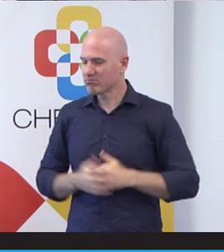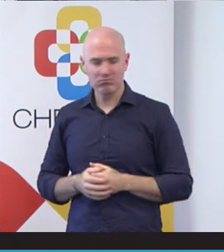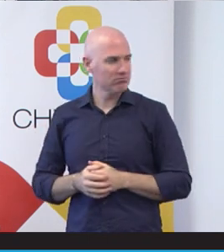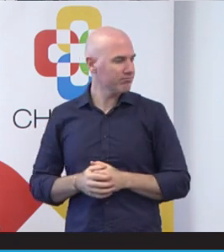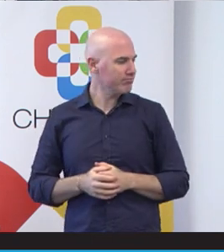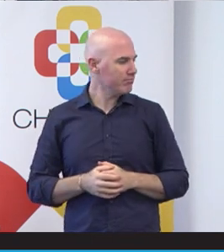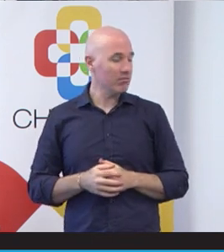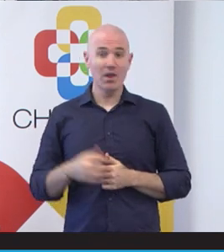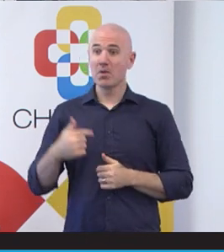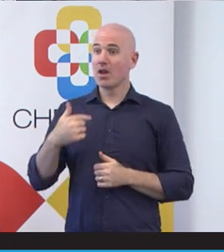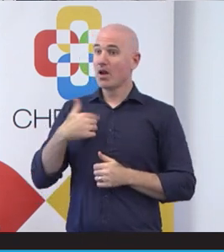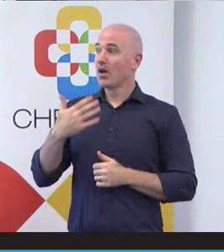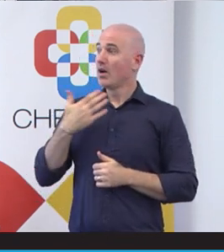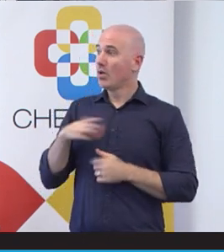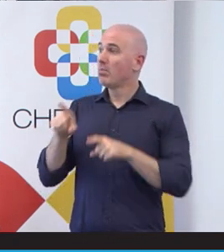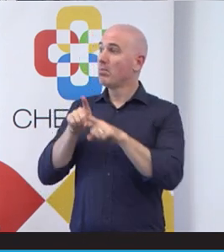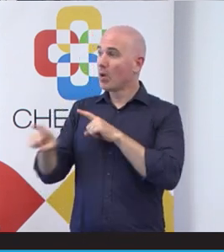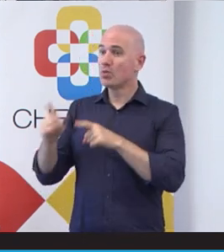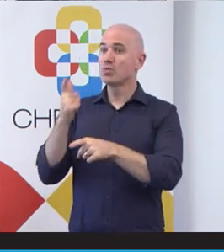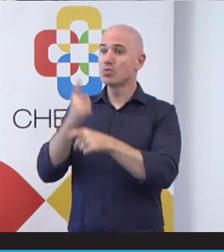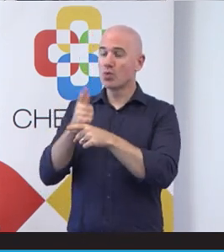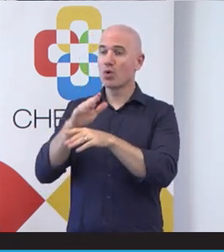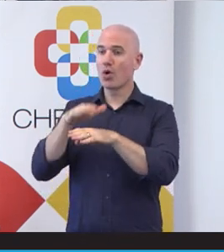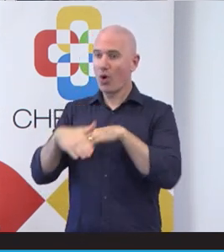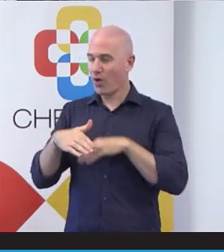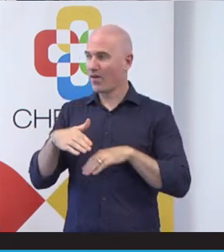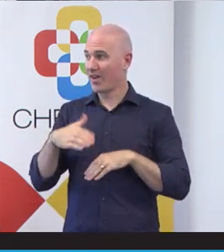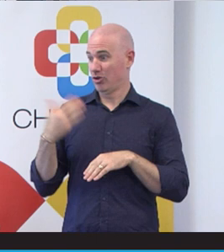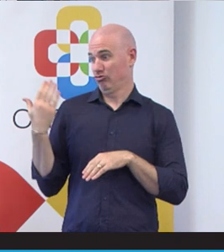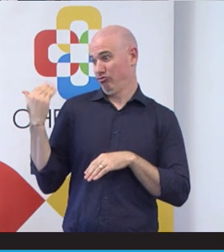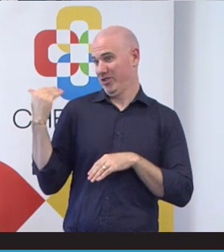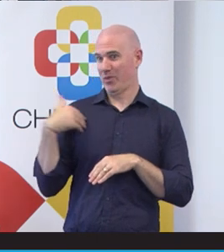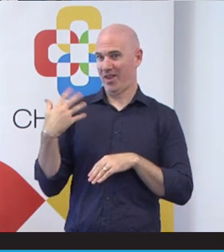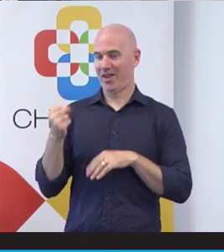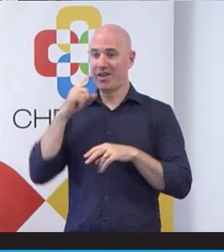What I do want to talk most about today is the evaluation that we recently had done. And of